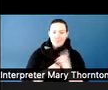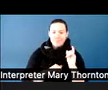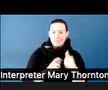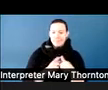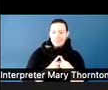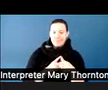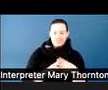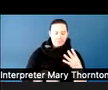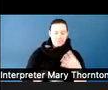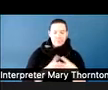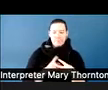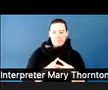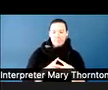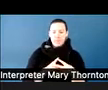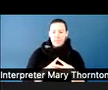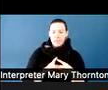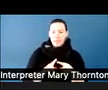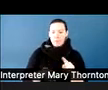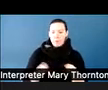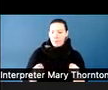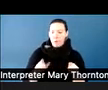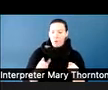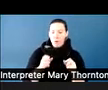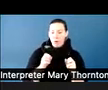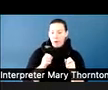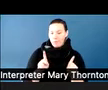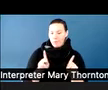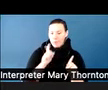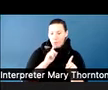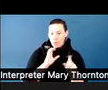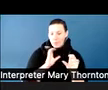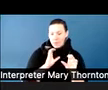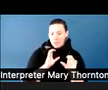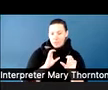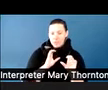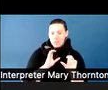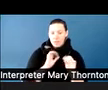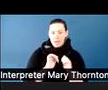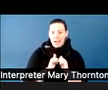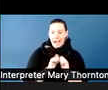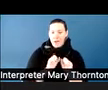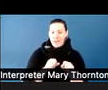How can you get a hold of them? How can they communicate with their peers?